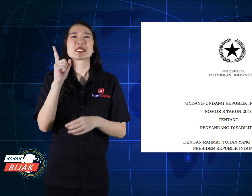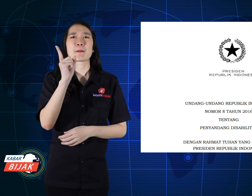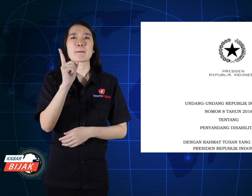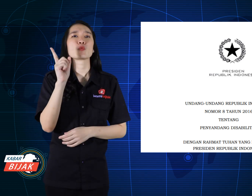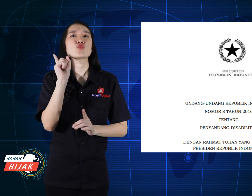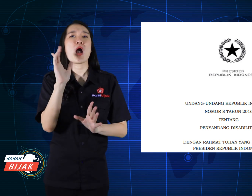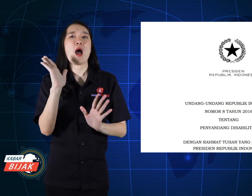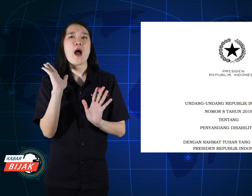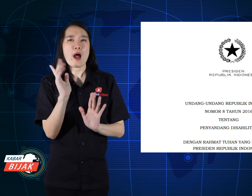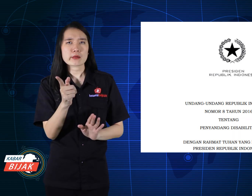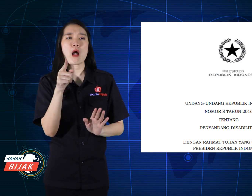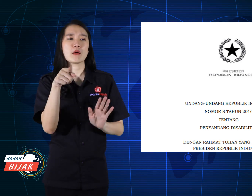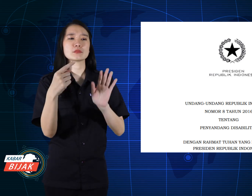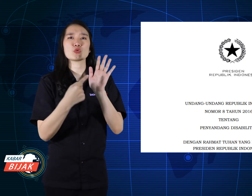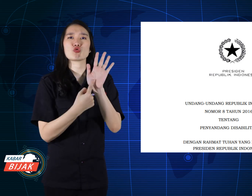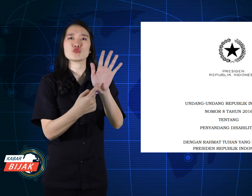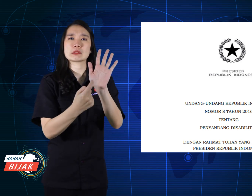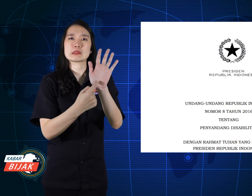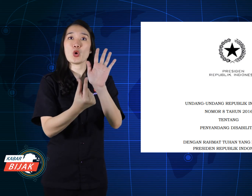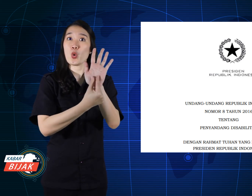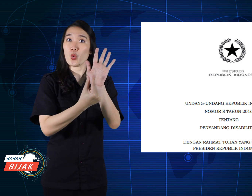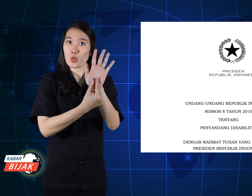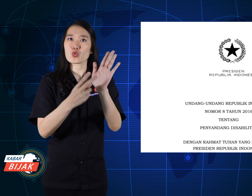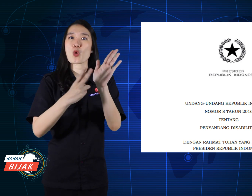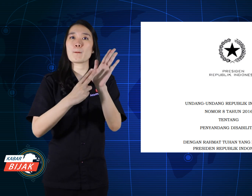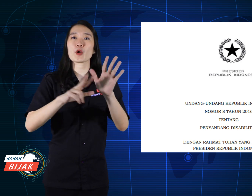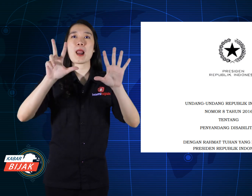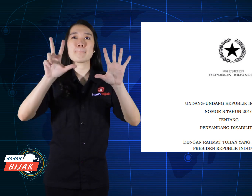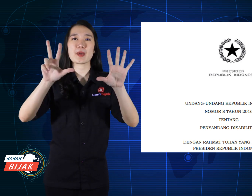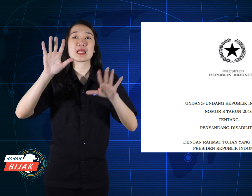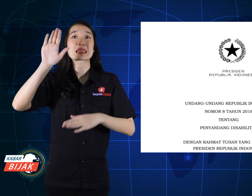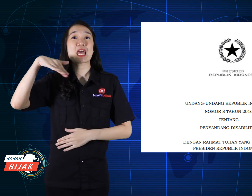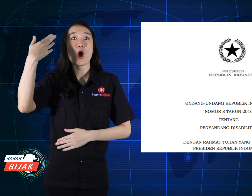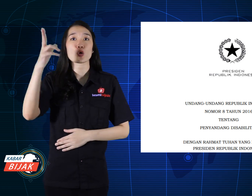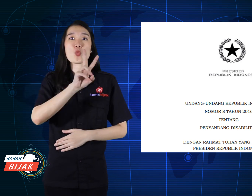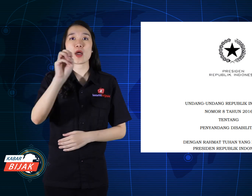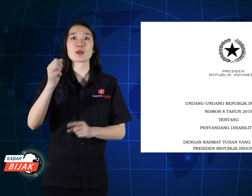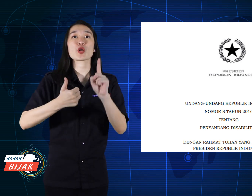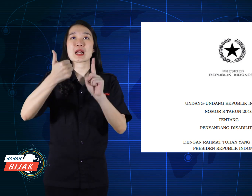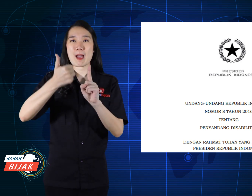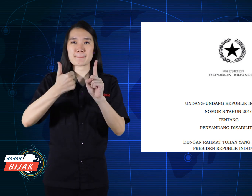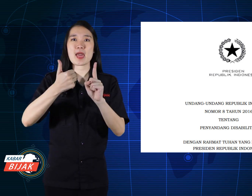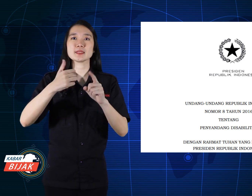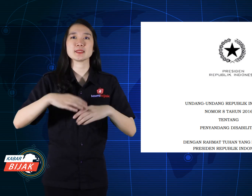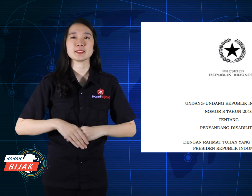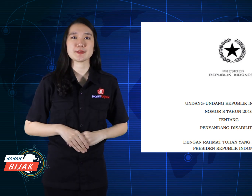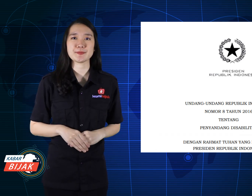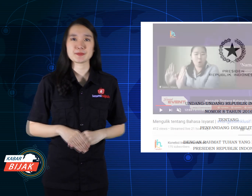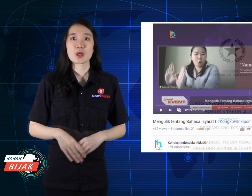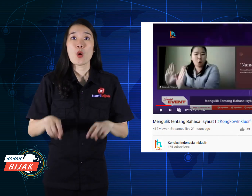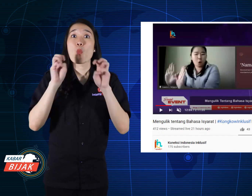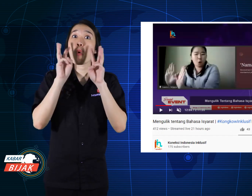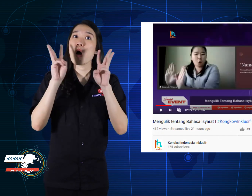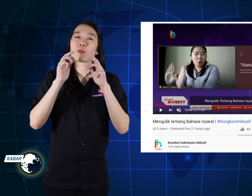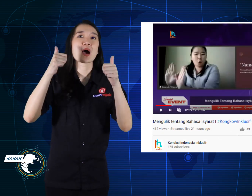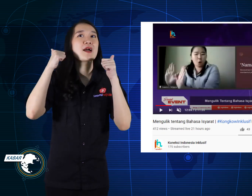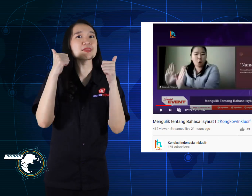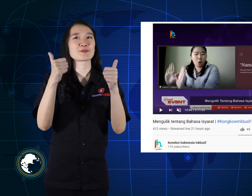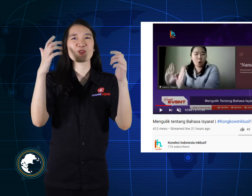Sebab telah ada di dalam UU. No 8 tahun 2016. Wow great!